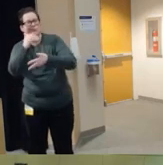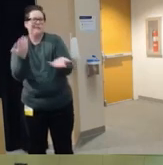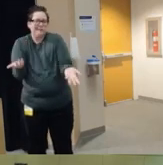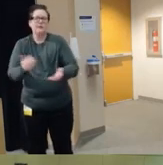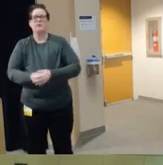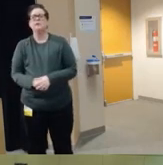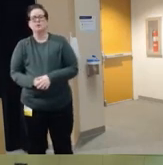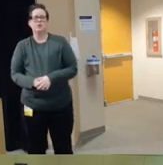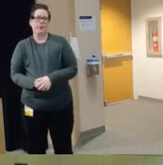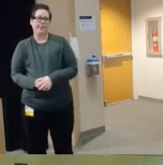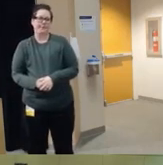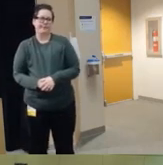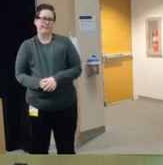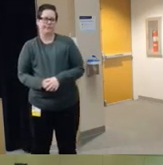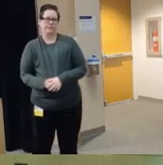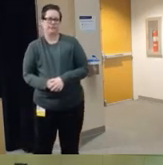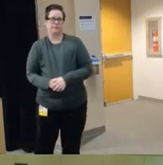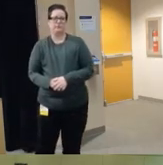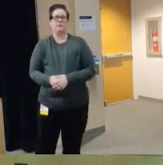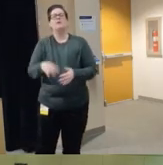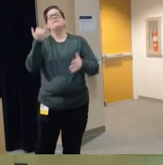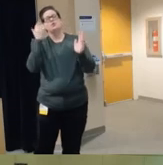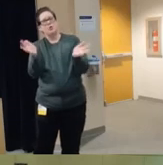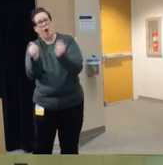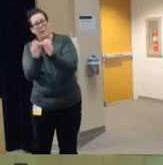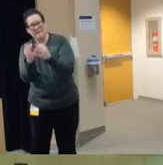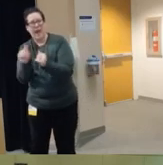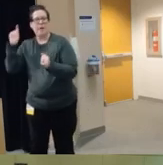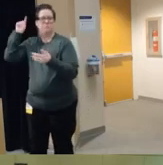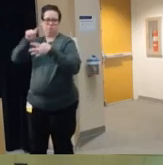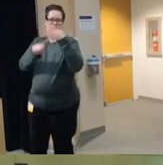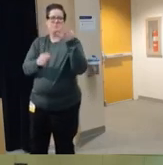components here um if you talk with families these are some of the options or things that you could